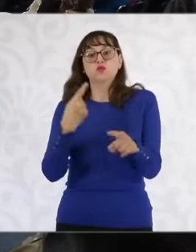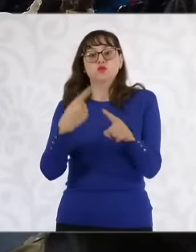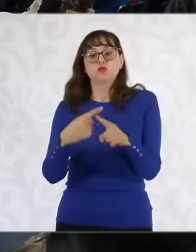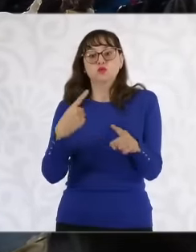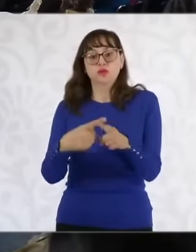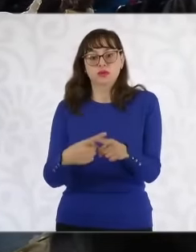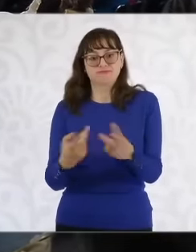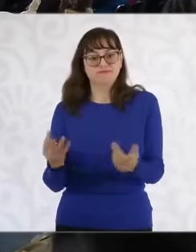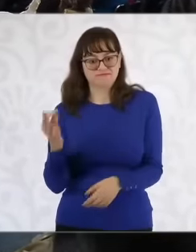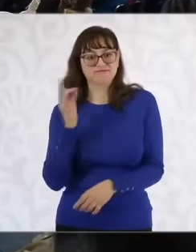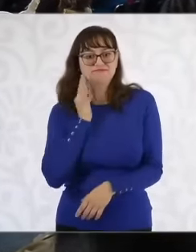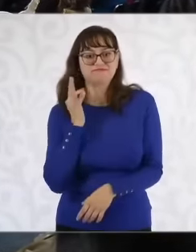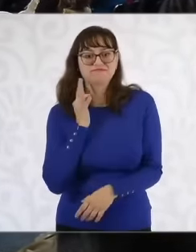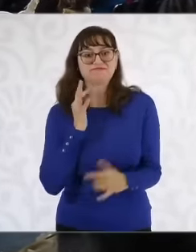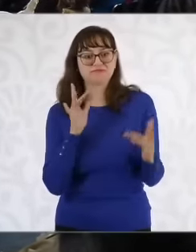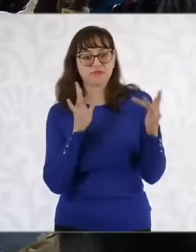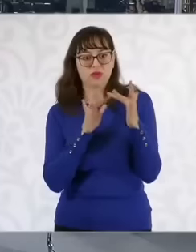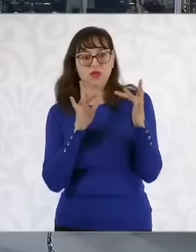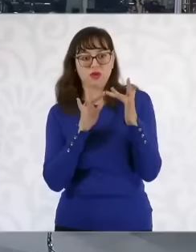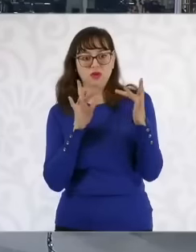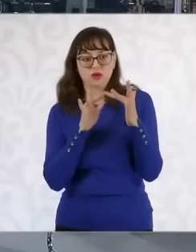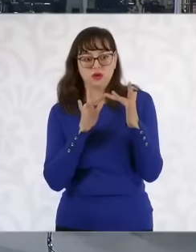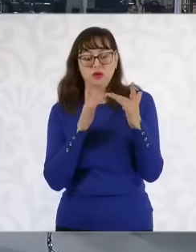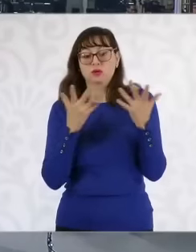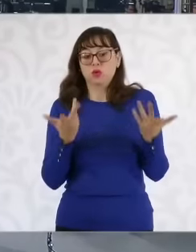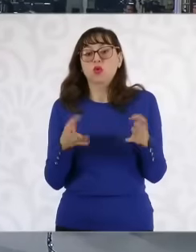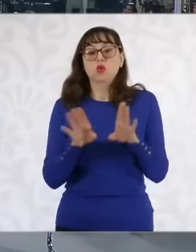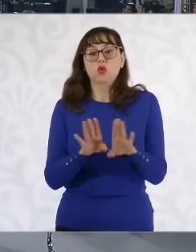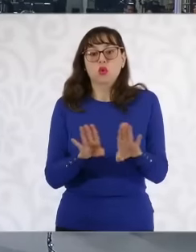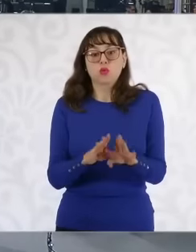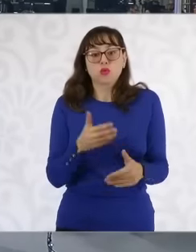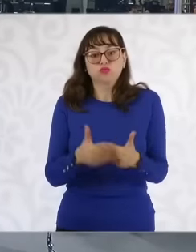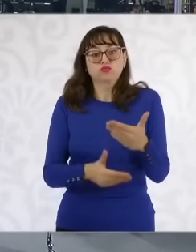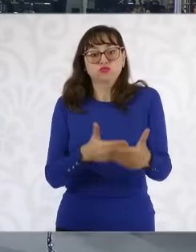or communication that they are having, first know how this investigation is going, all the